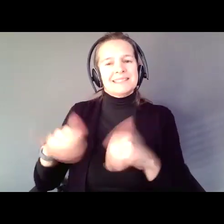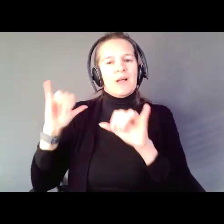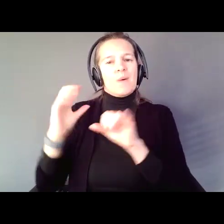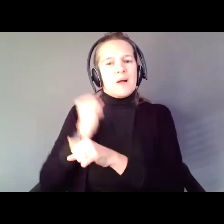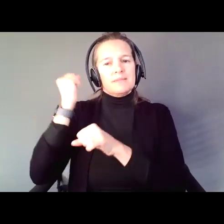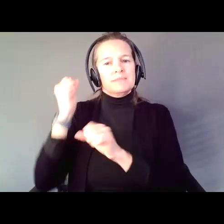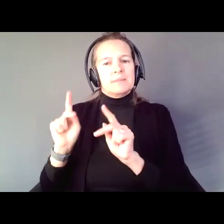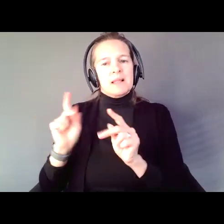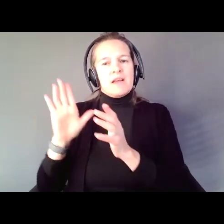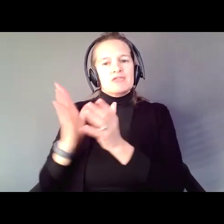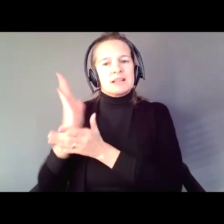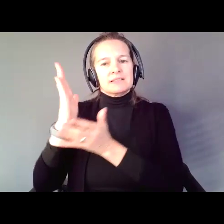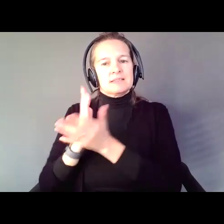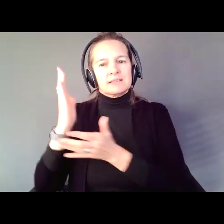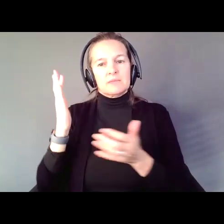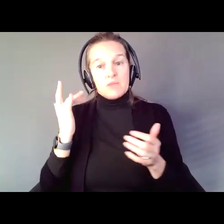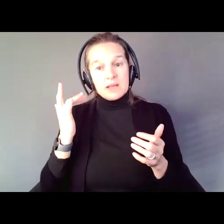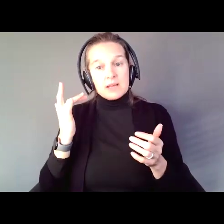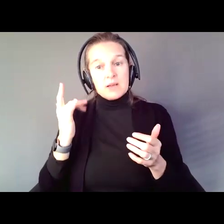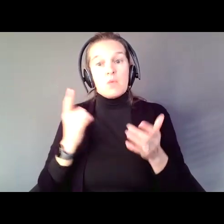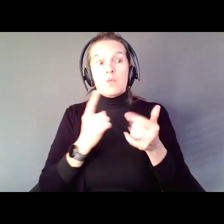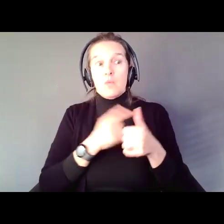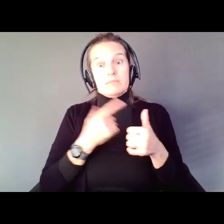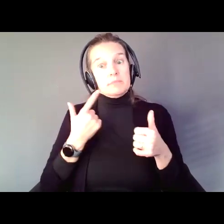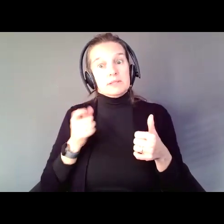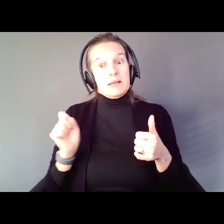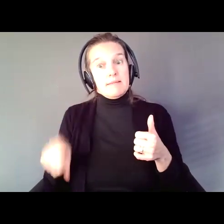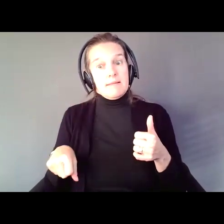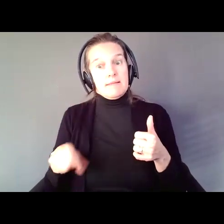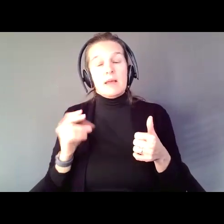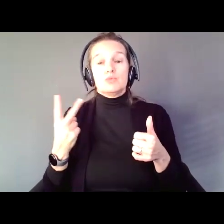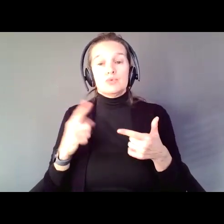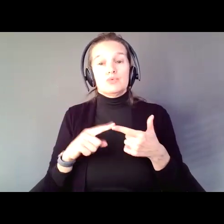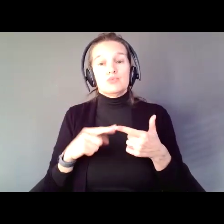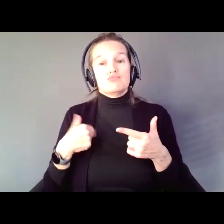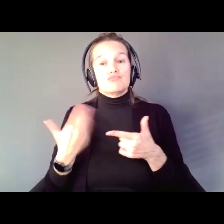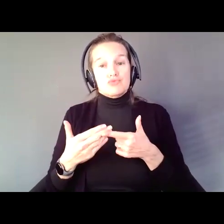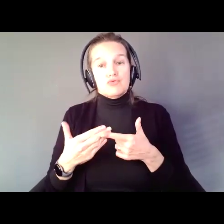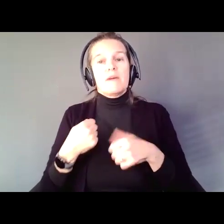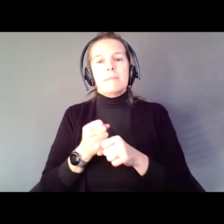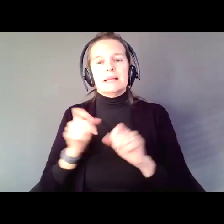Making. Why? One, because they can. And, two, we can prove it can make people's lives better.